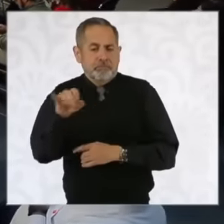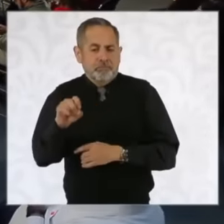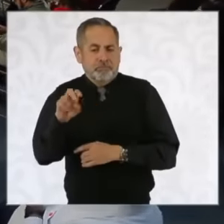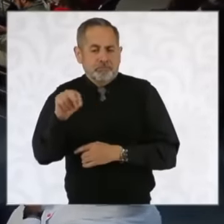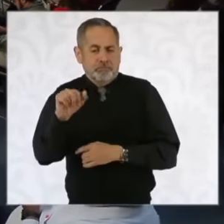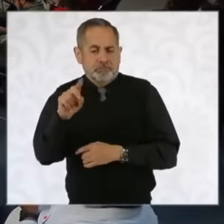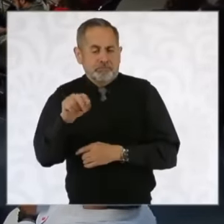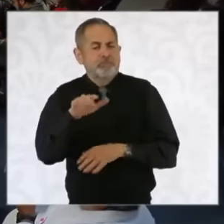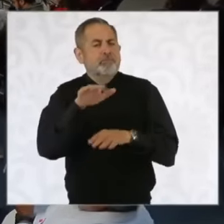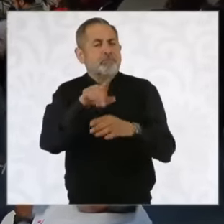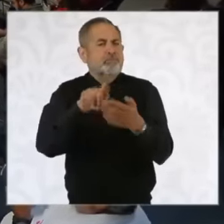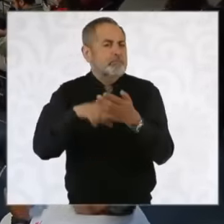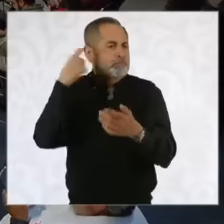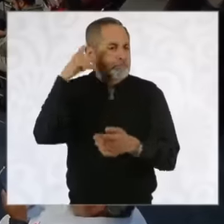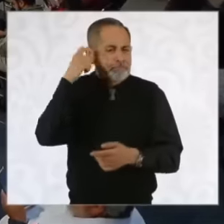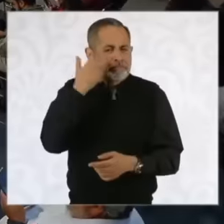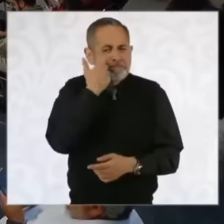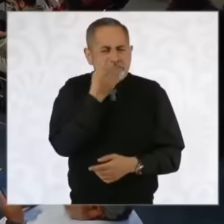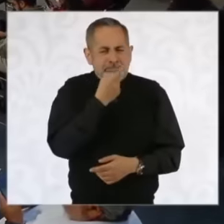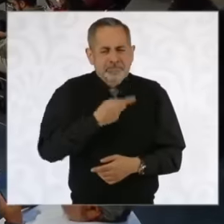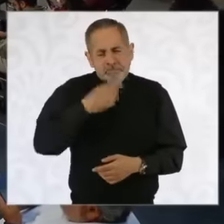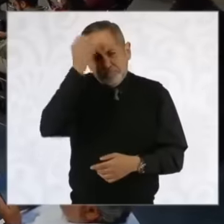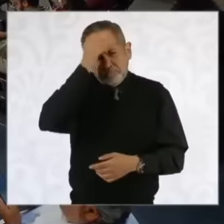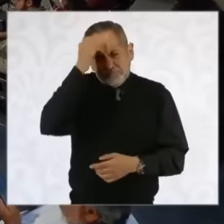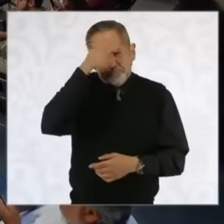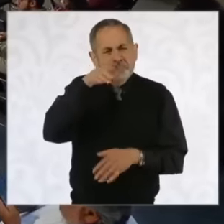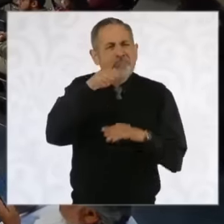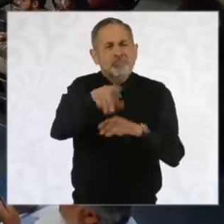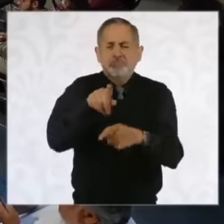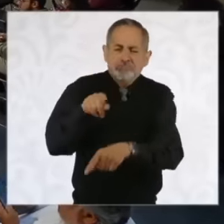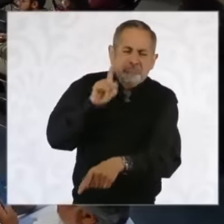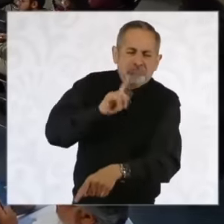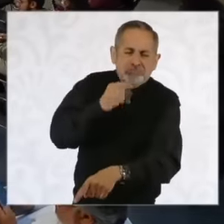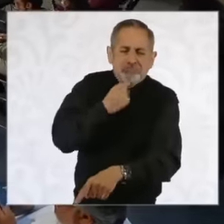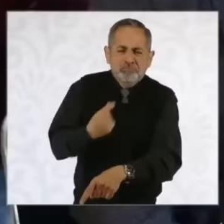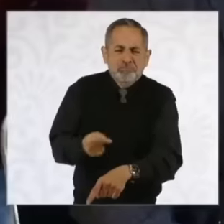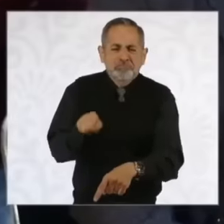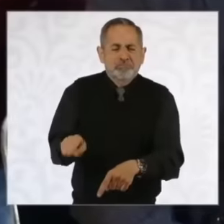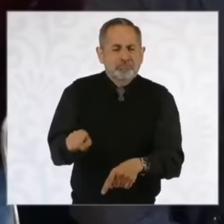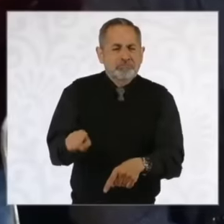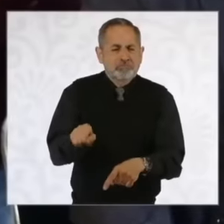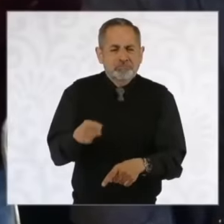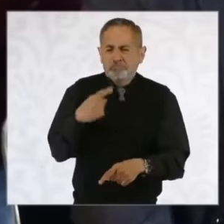ask your opinion on the case of this girl who is accused and that her rapist